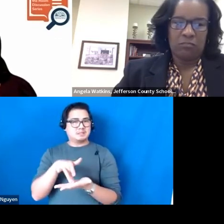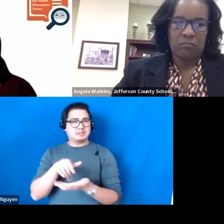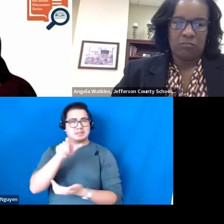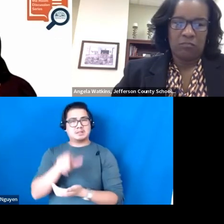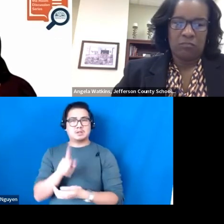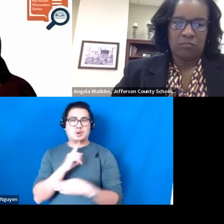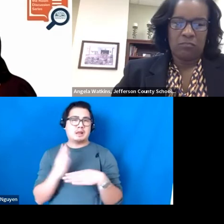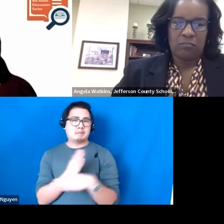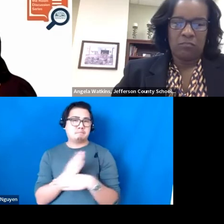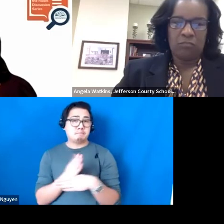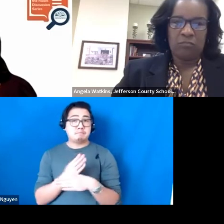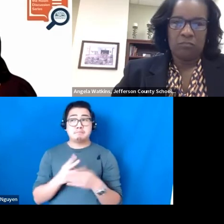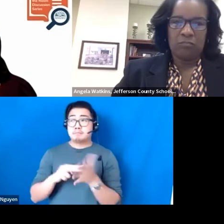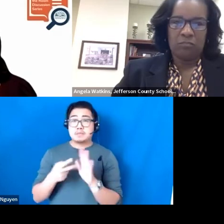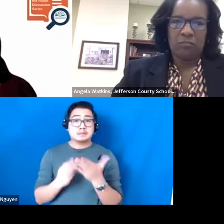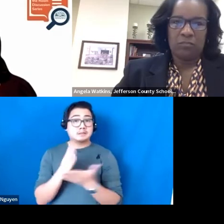where we have some really good coaching that's going